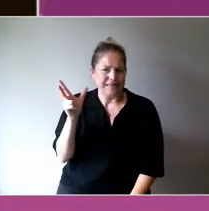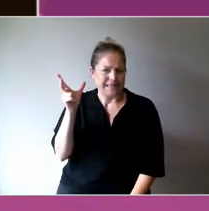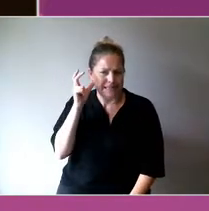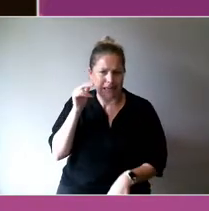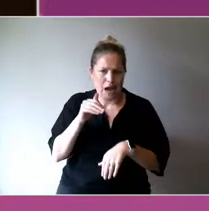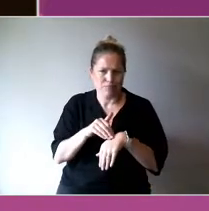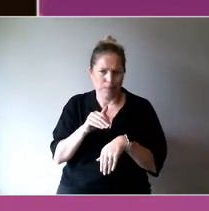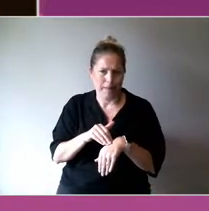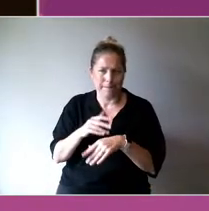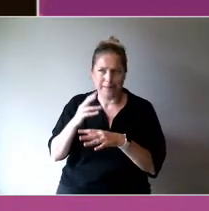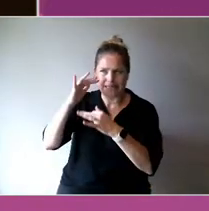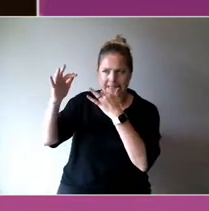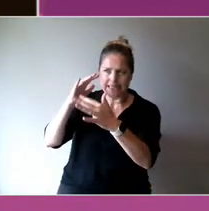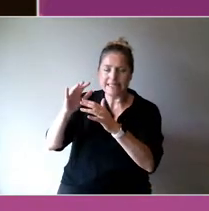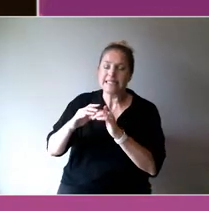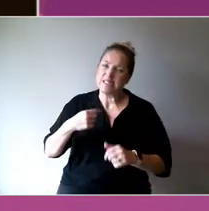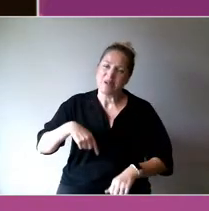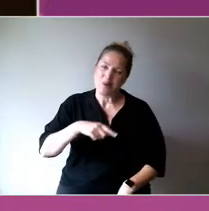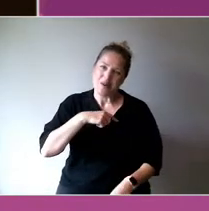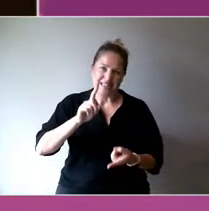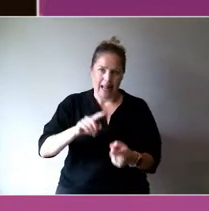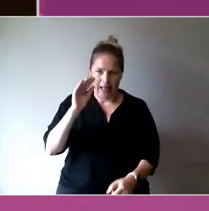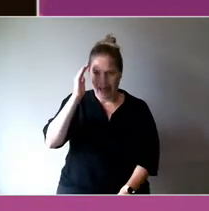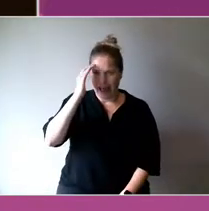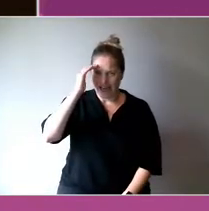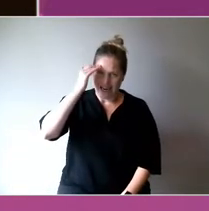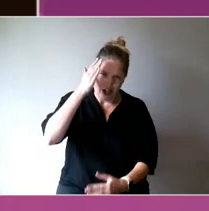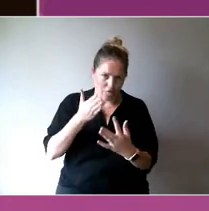on through technical challenges.